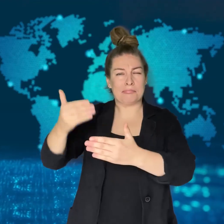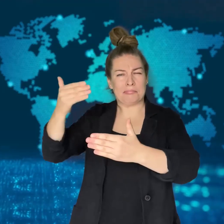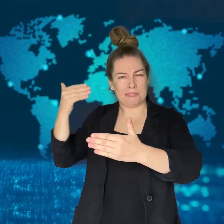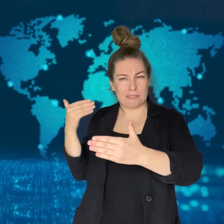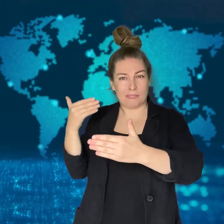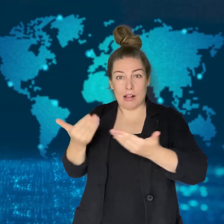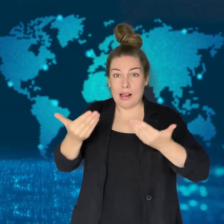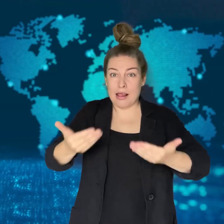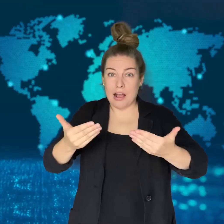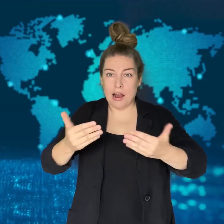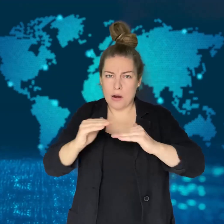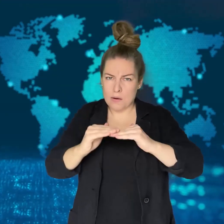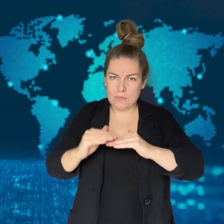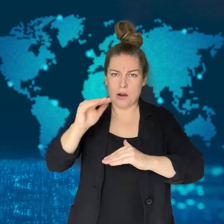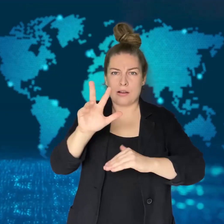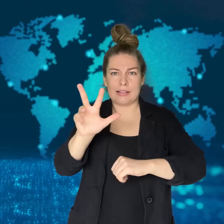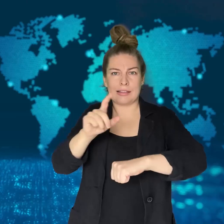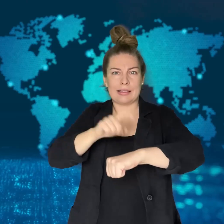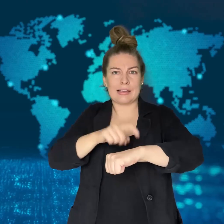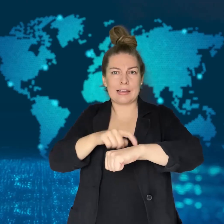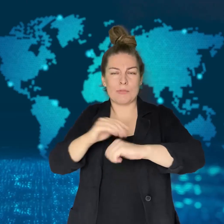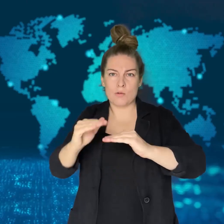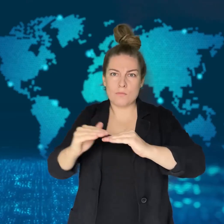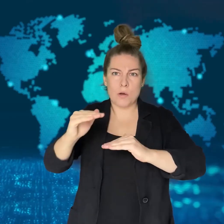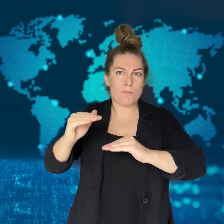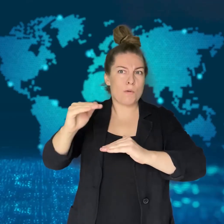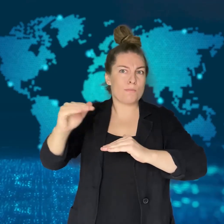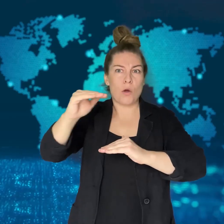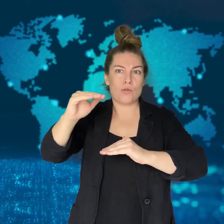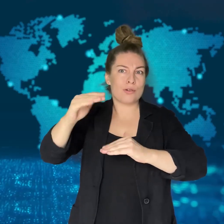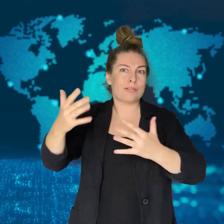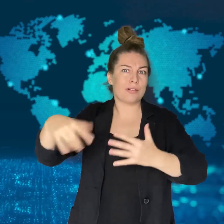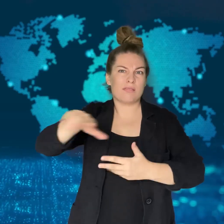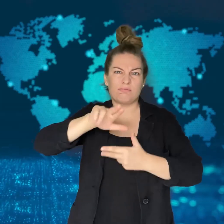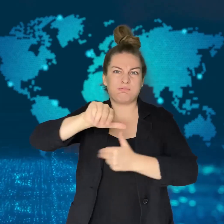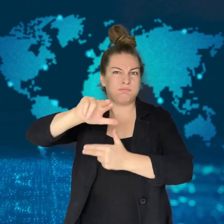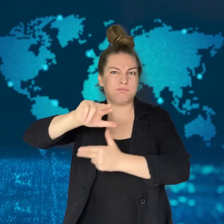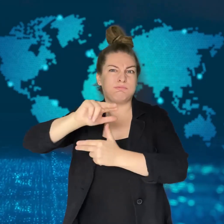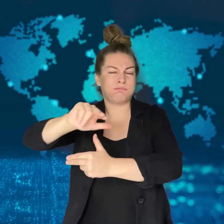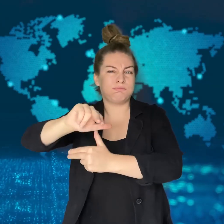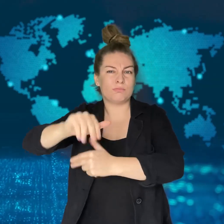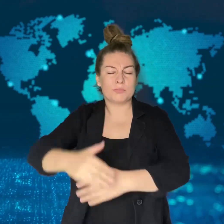than they were 100 years ago.